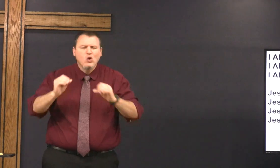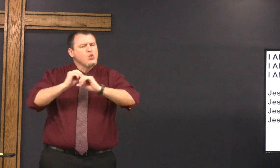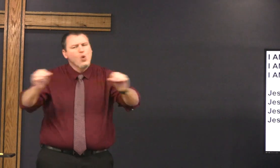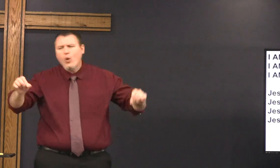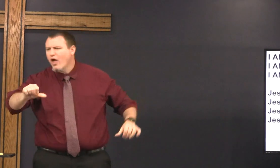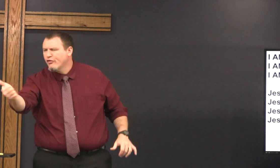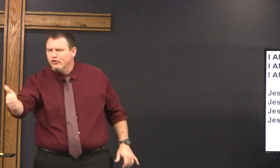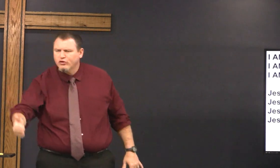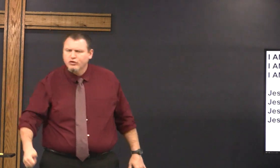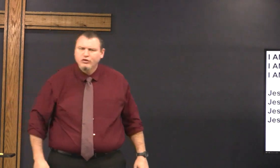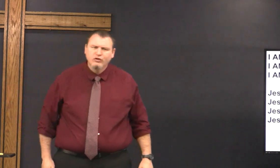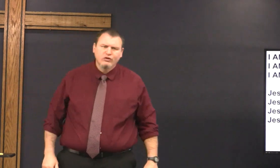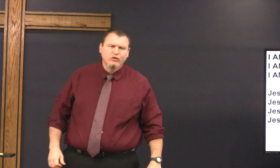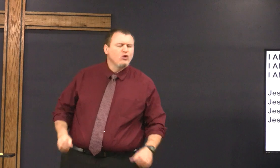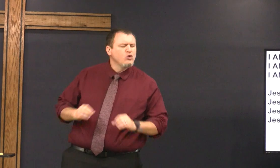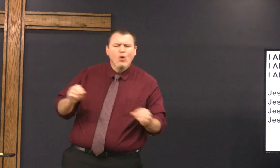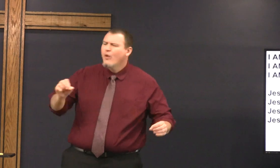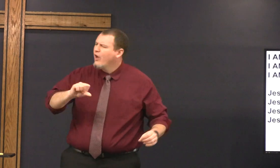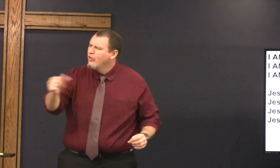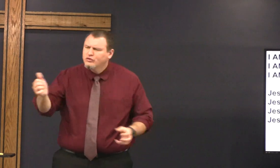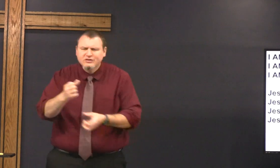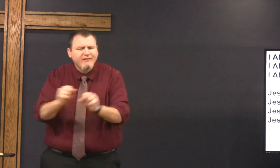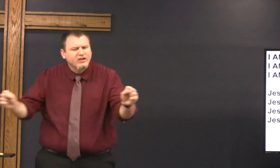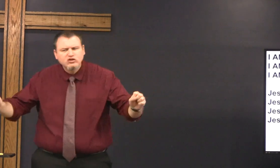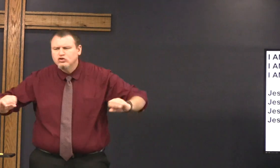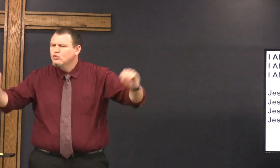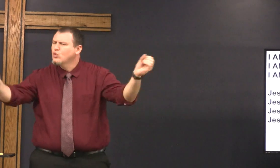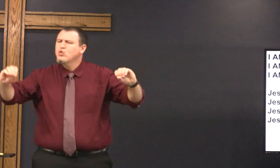that Jesus died alone for our sins